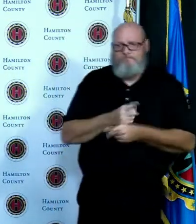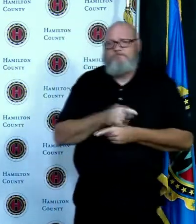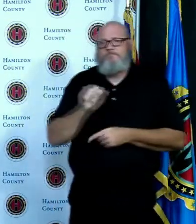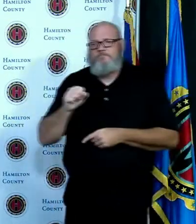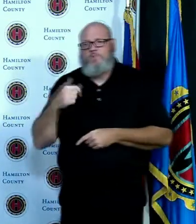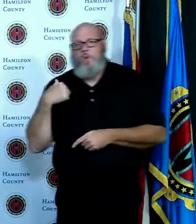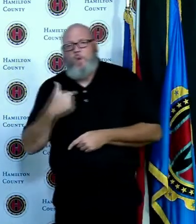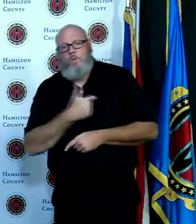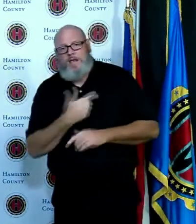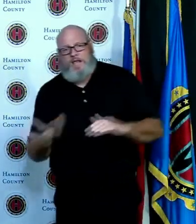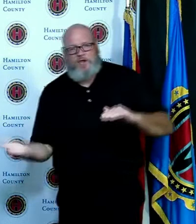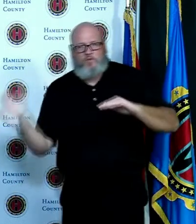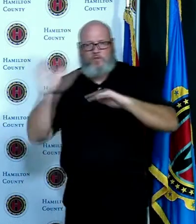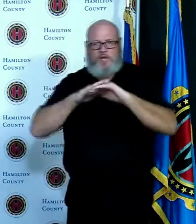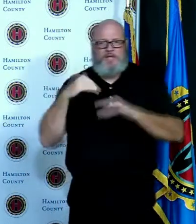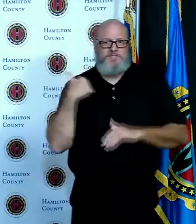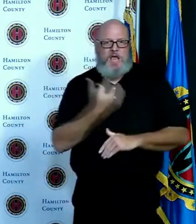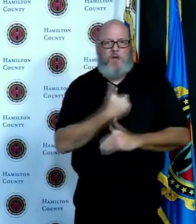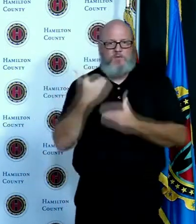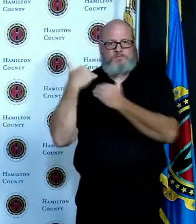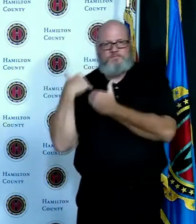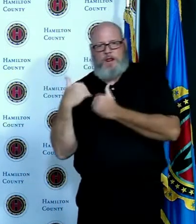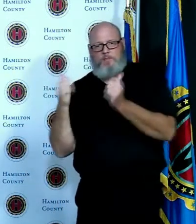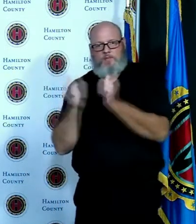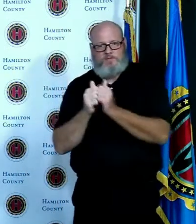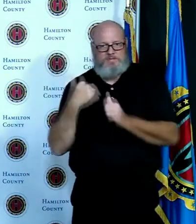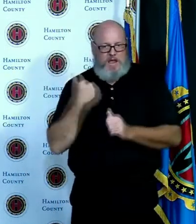stress for our team it's putting our team kind of at the full capacity